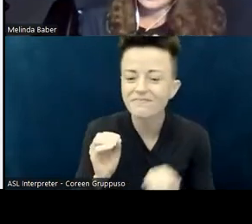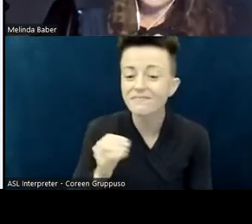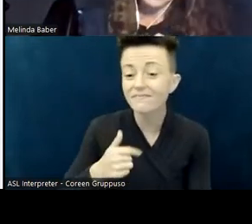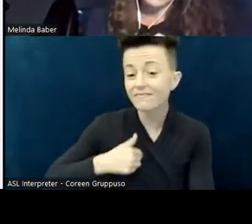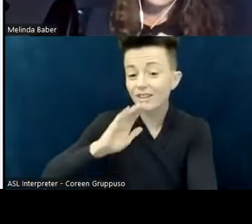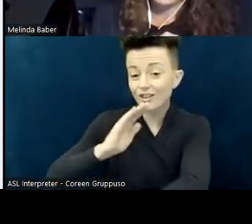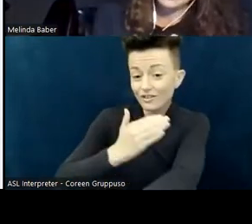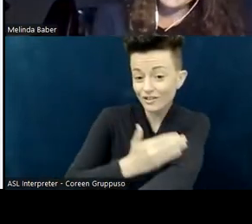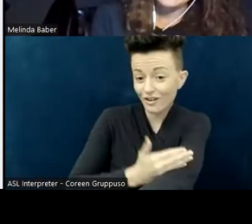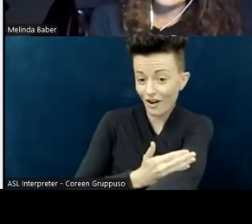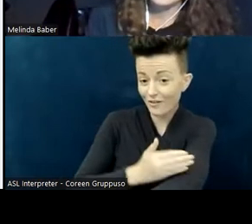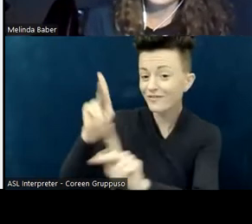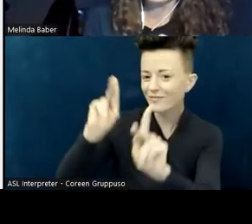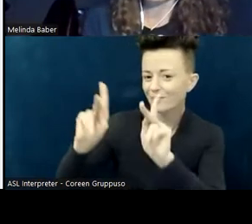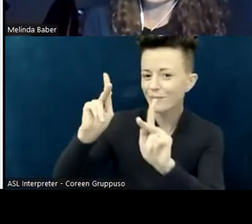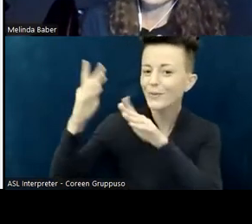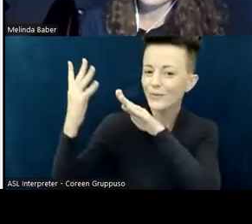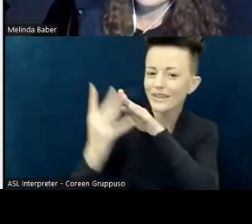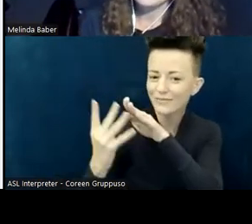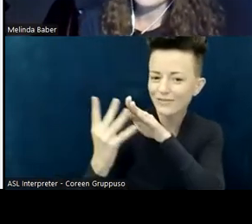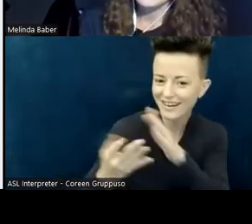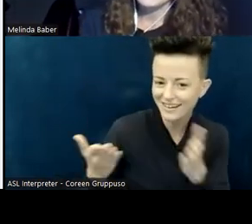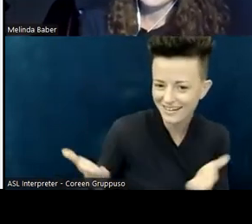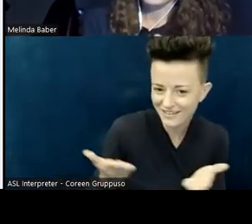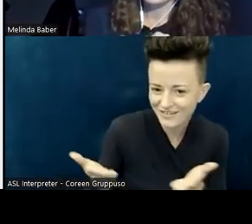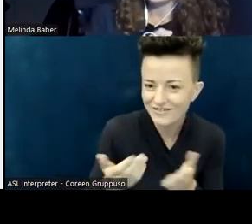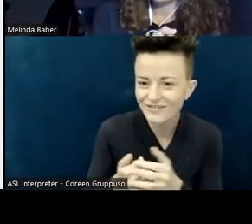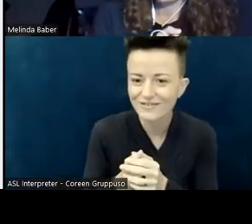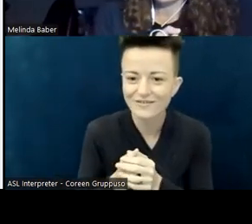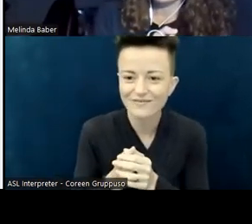I'm sitting in the basement of a fellow clergy person's home